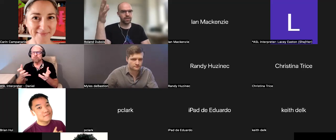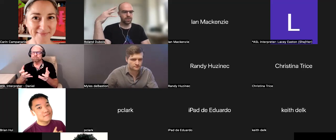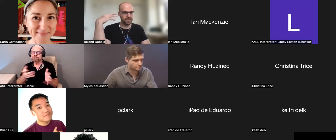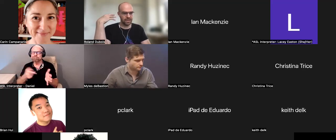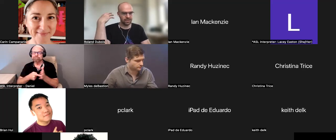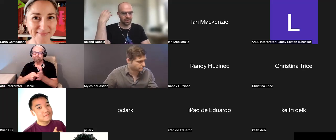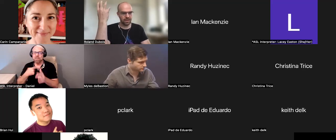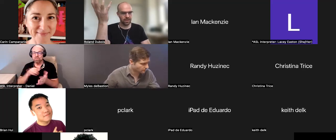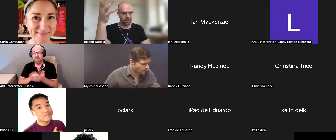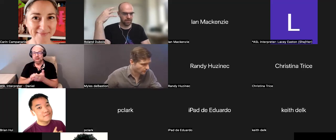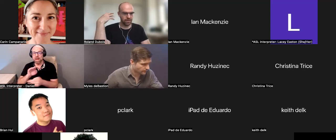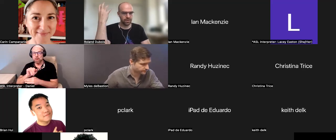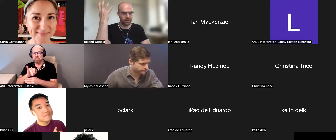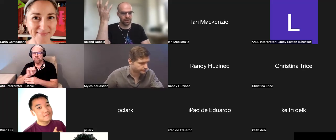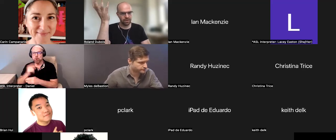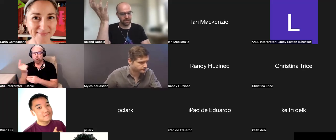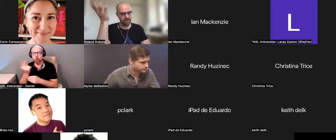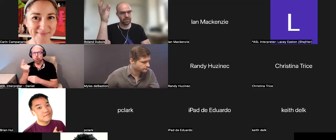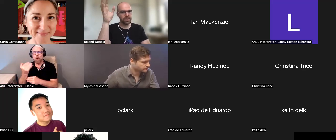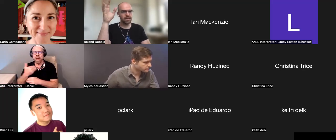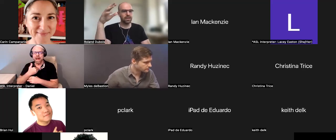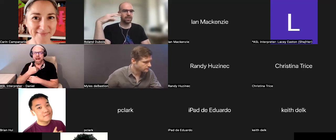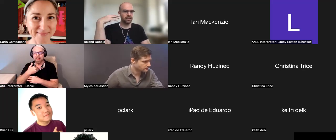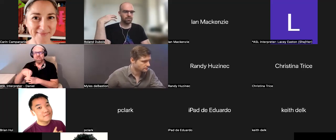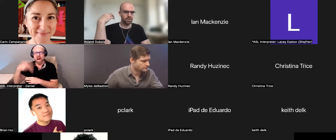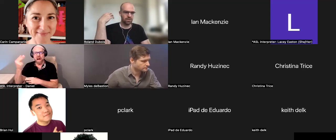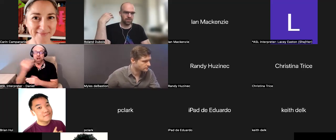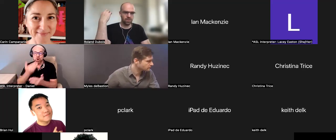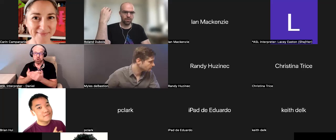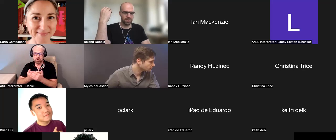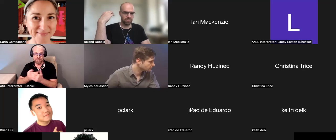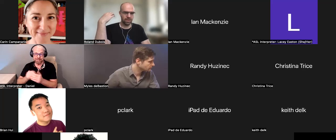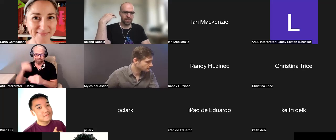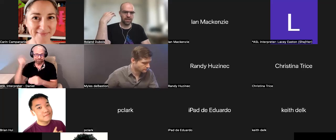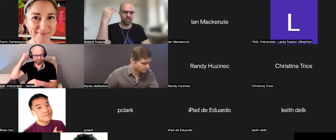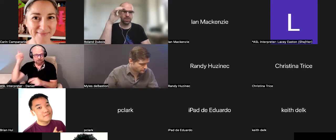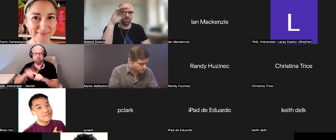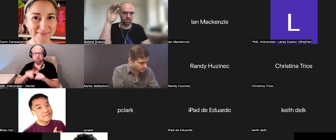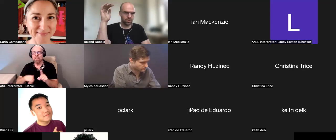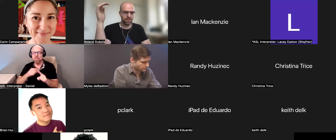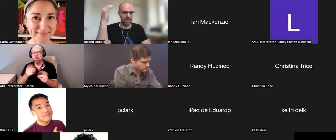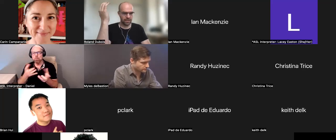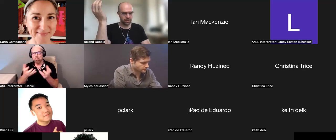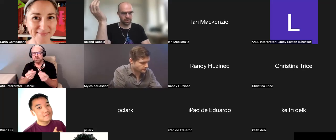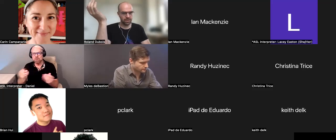always has their -- has the higher good in mind. With something that has a social good aspect to